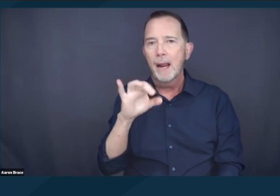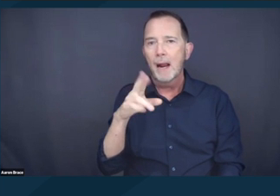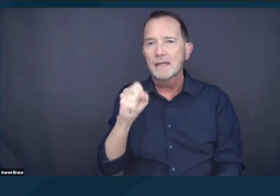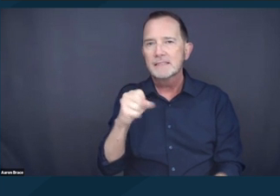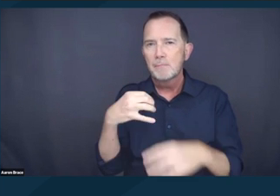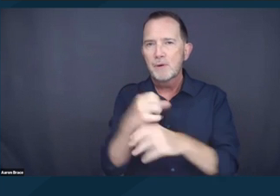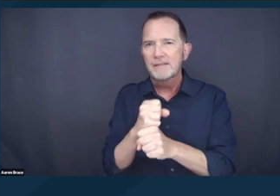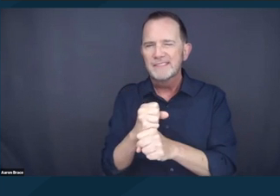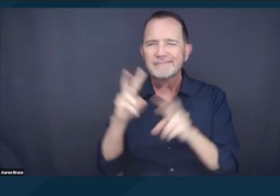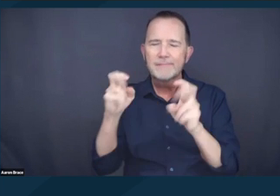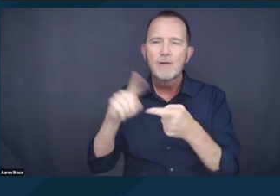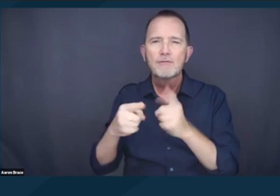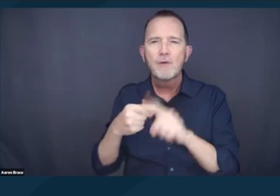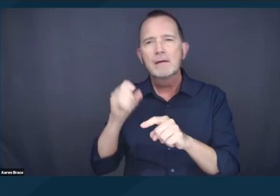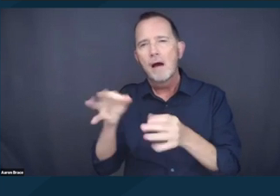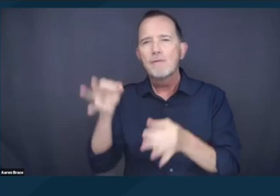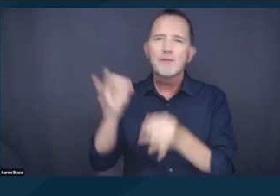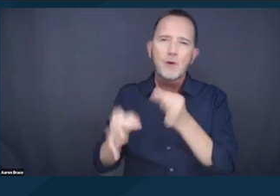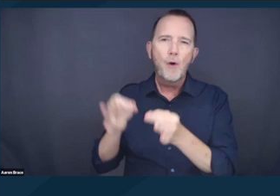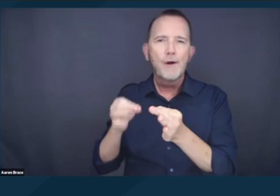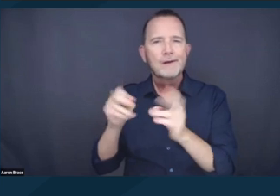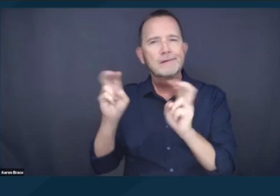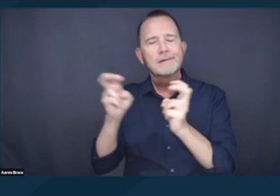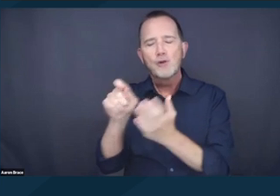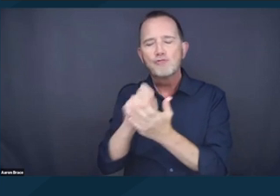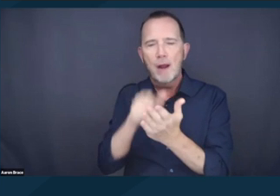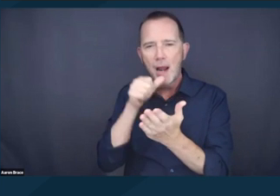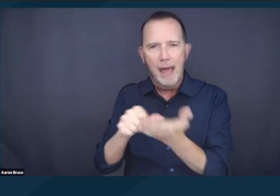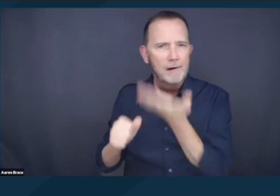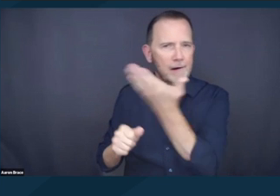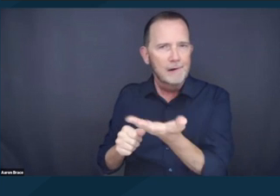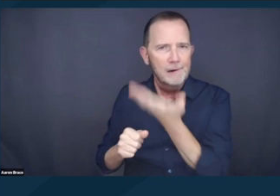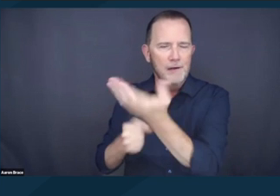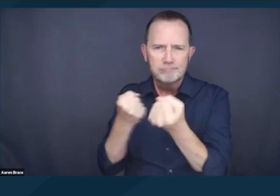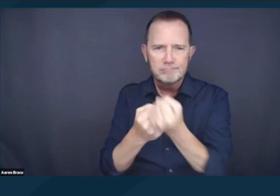were submitted in support of Ms. Johnson from a variety of civil rights